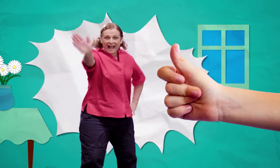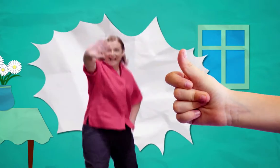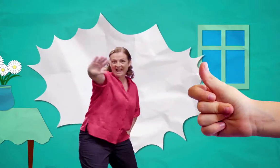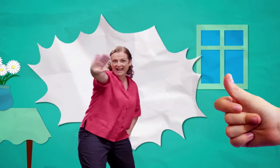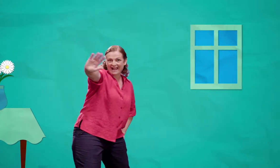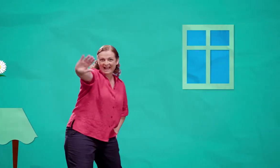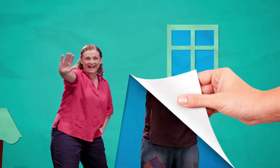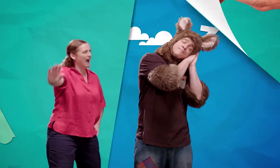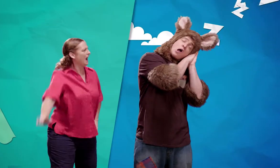Hello!